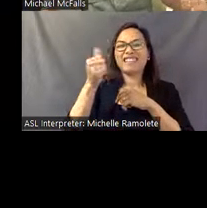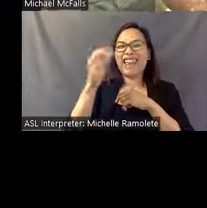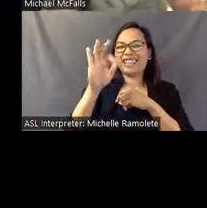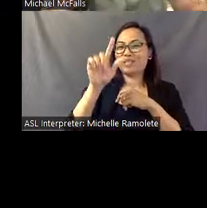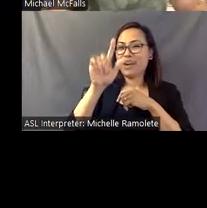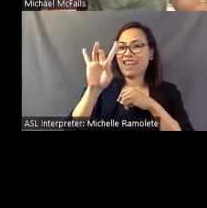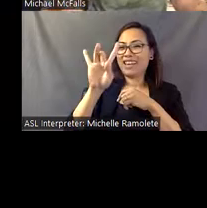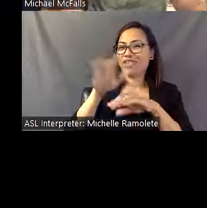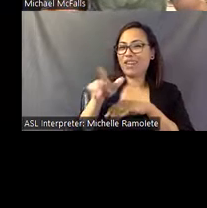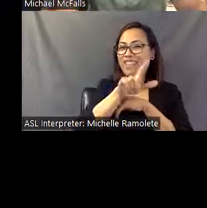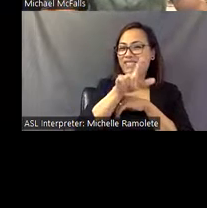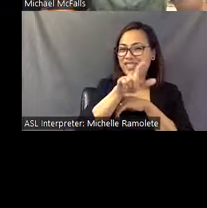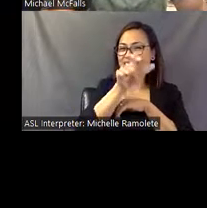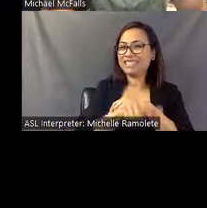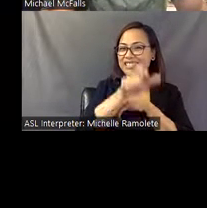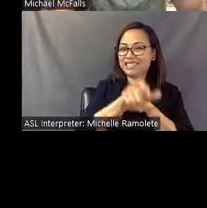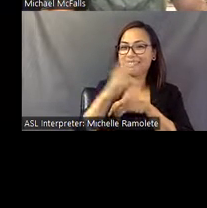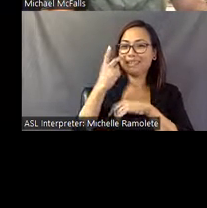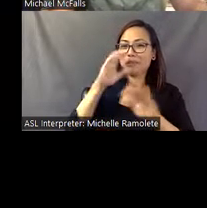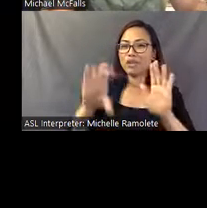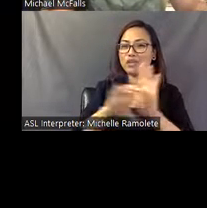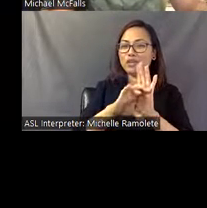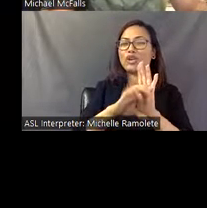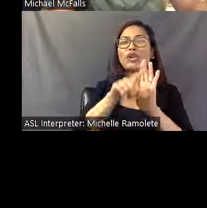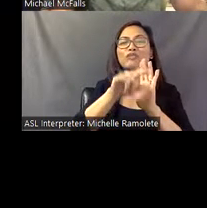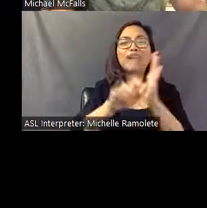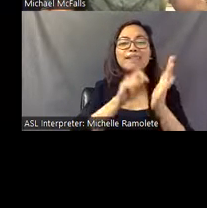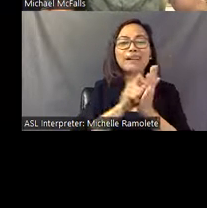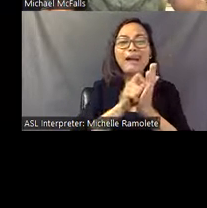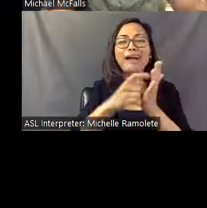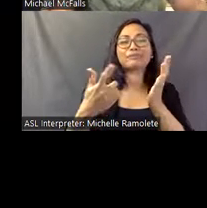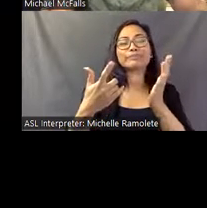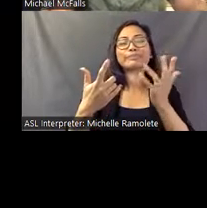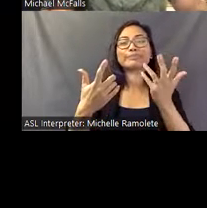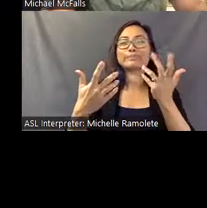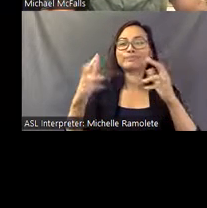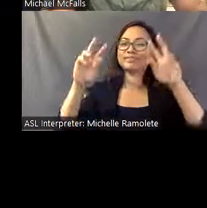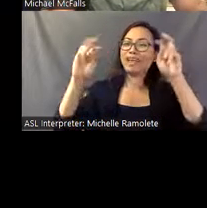He might have at this point been what they, he called the Tattooed Contessa or the Tattooed